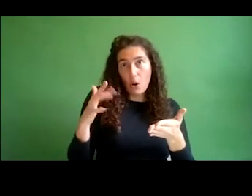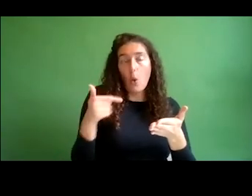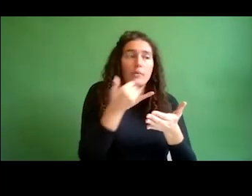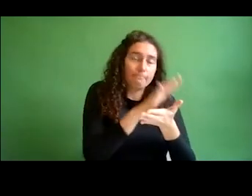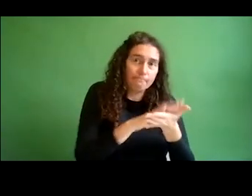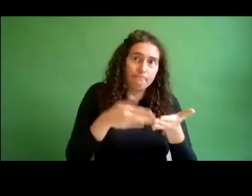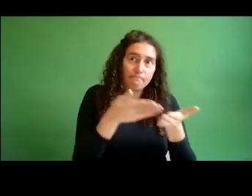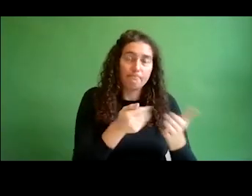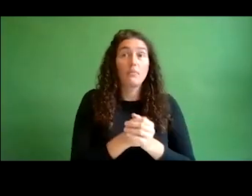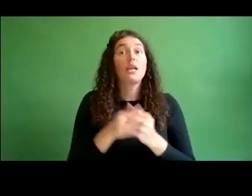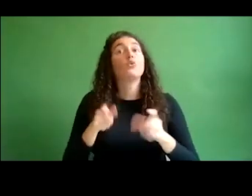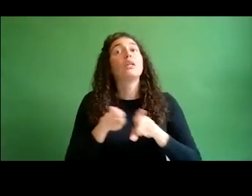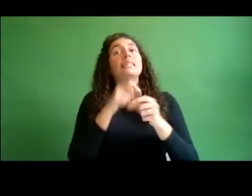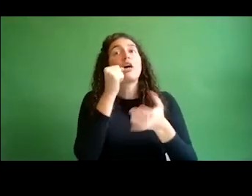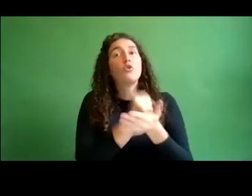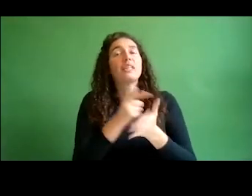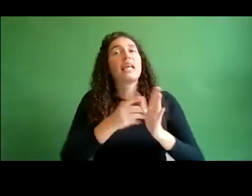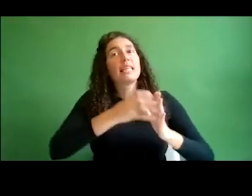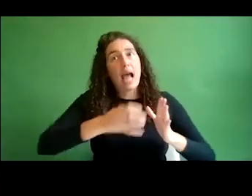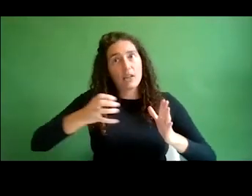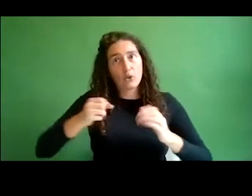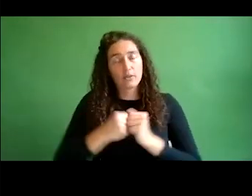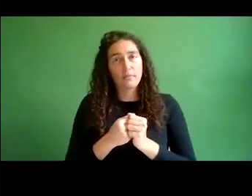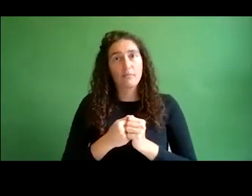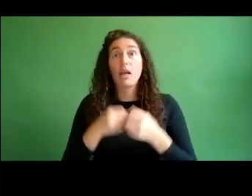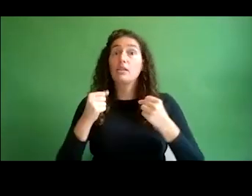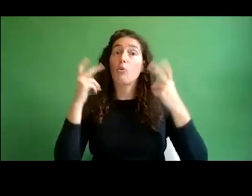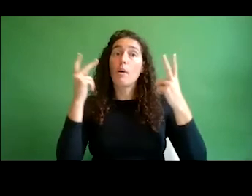Cooperation with organisations in the local environment